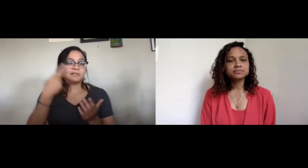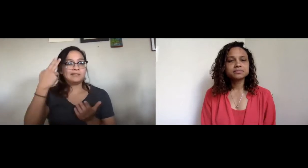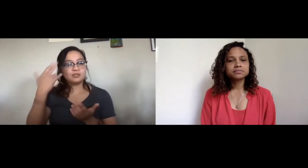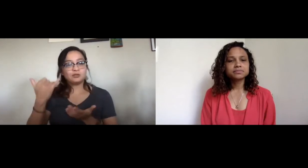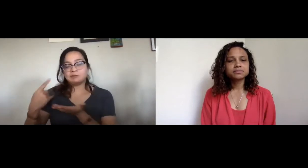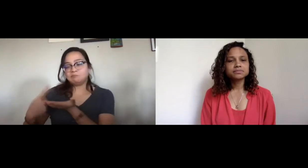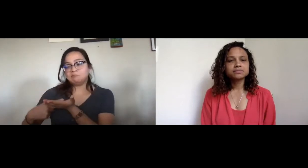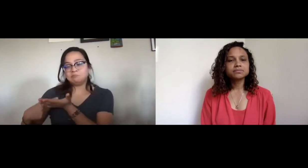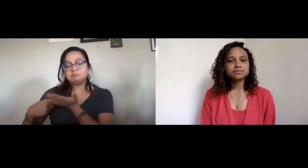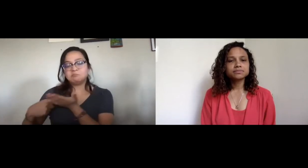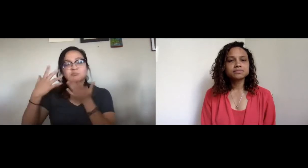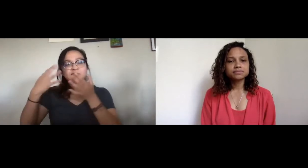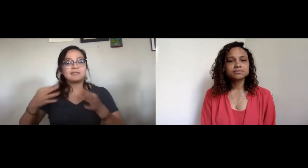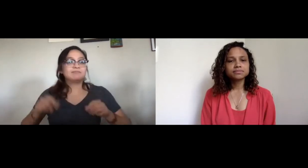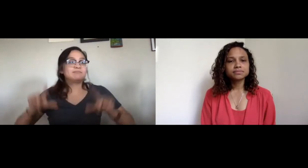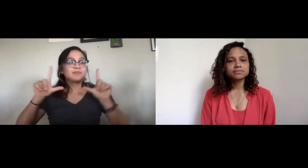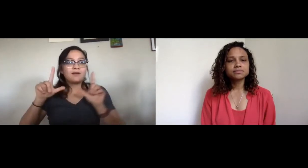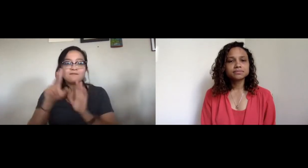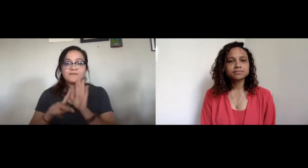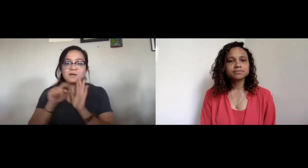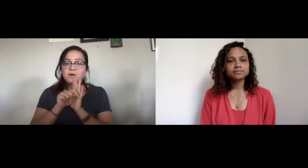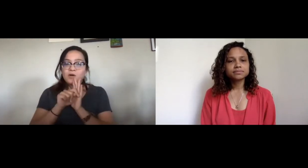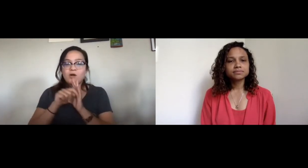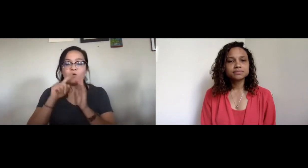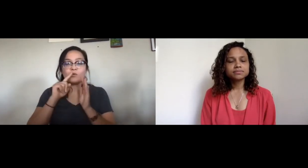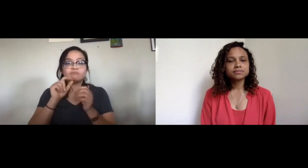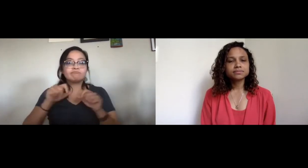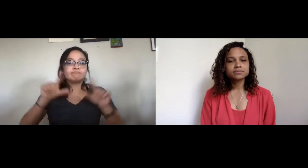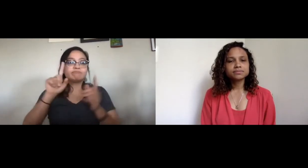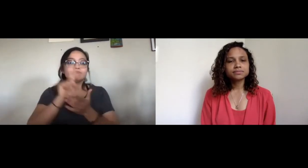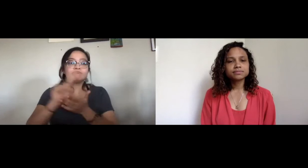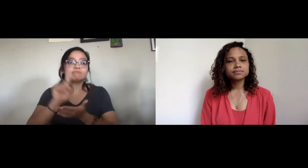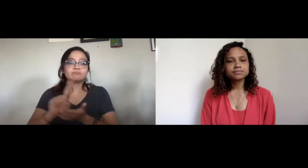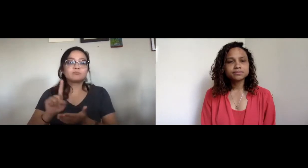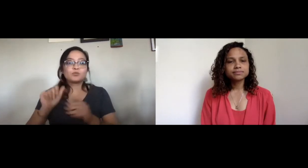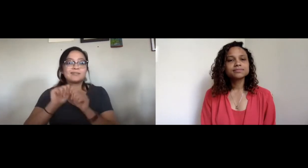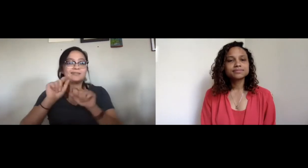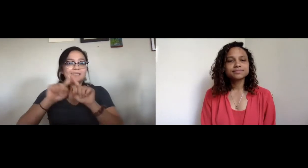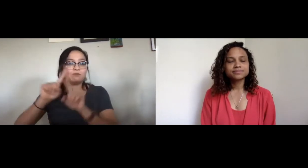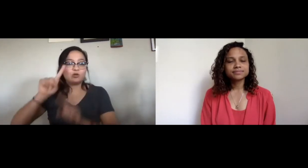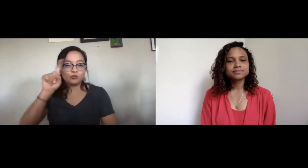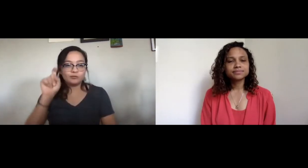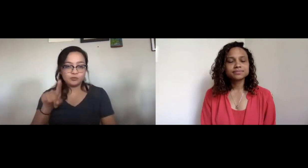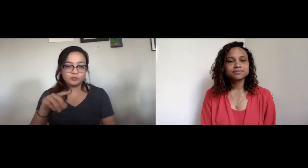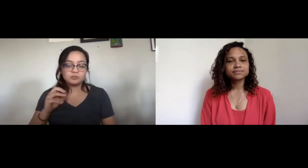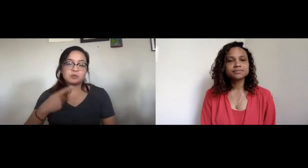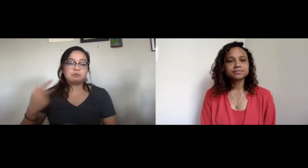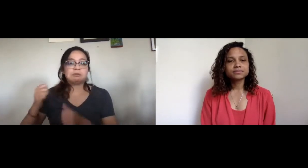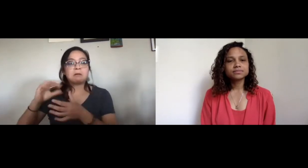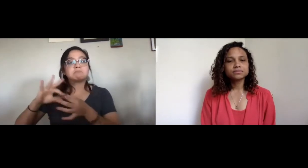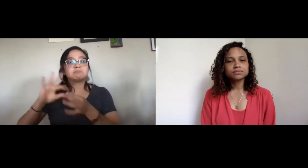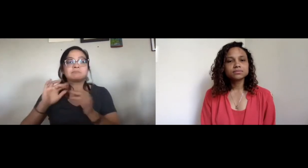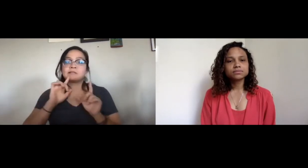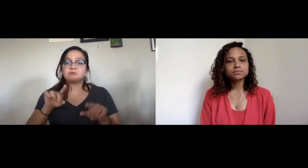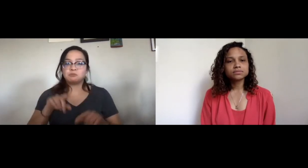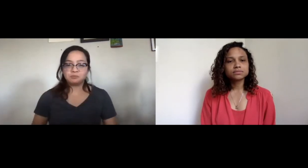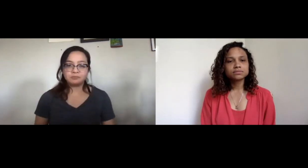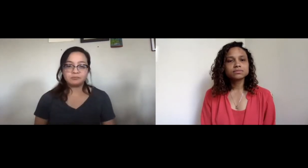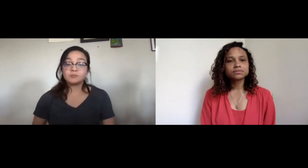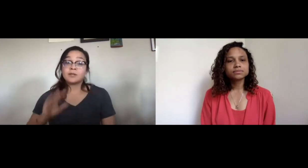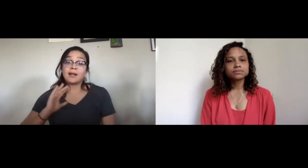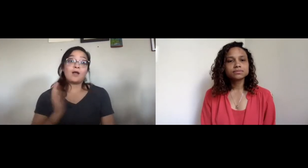History and I decided to make a weekly vlog series to answer some of those questions.